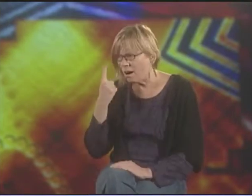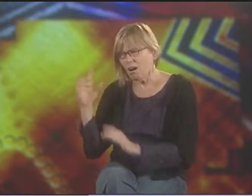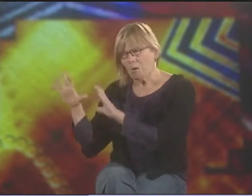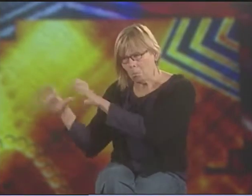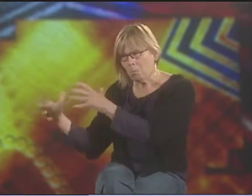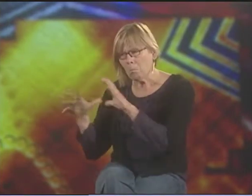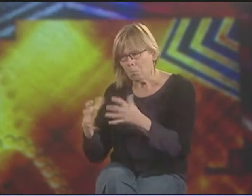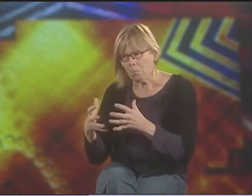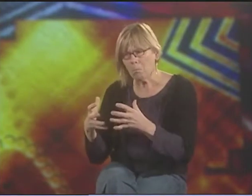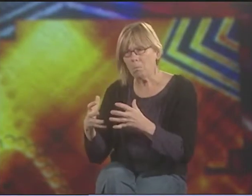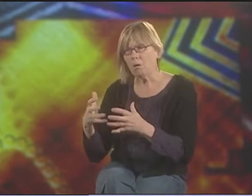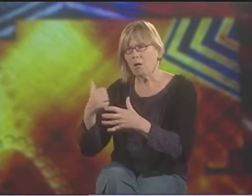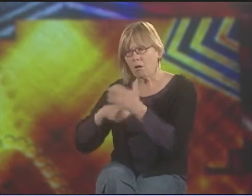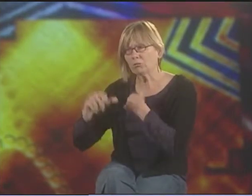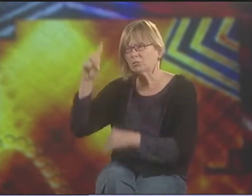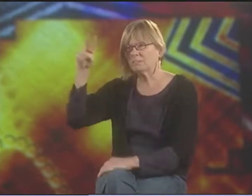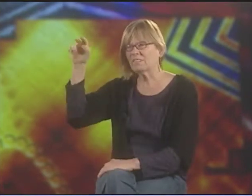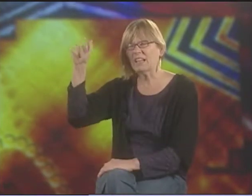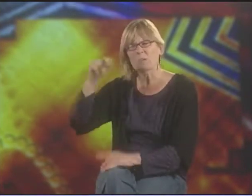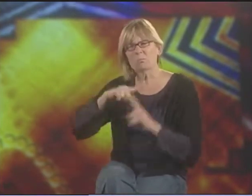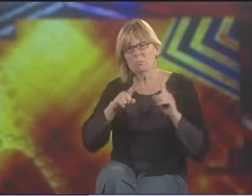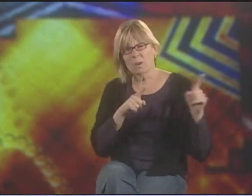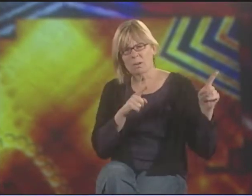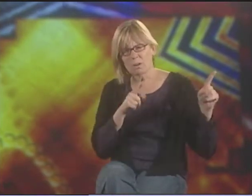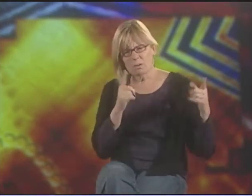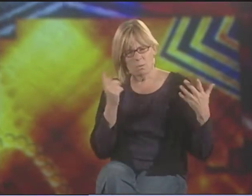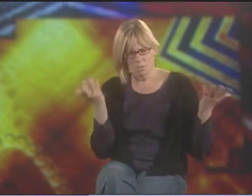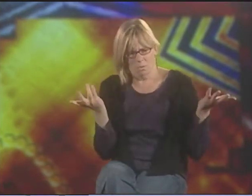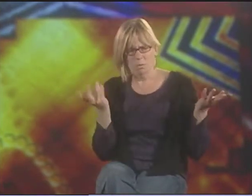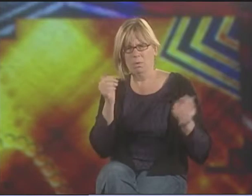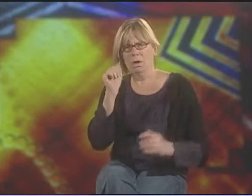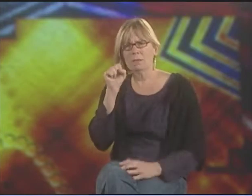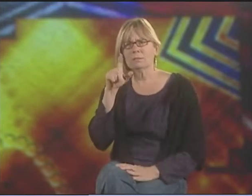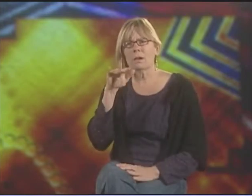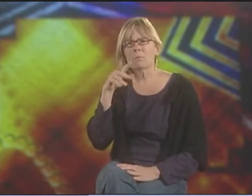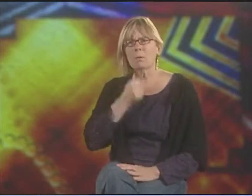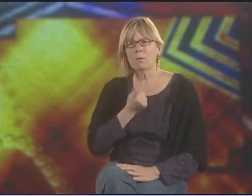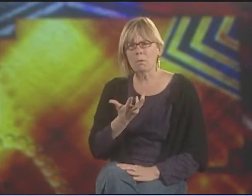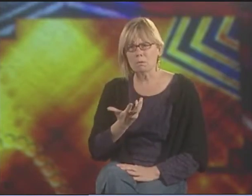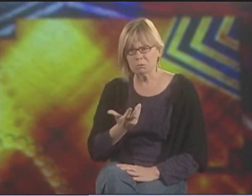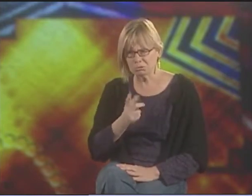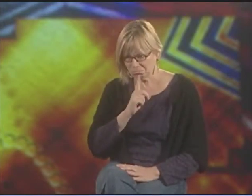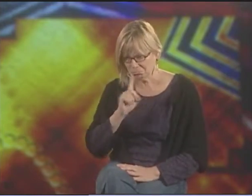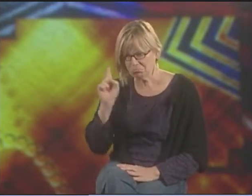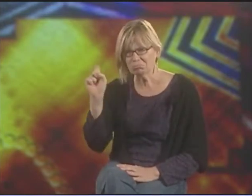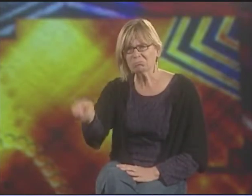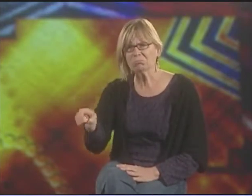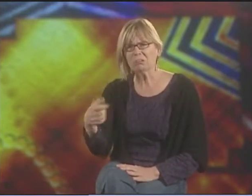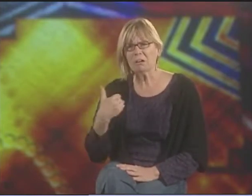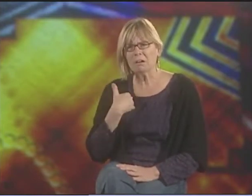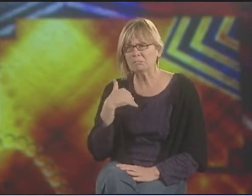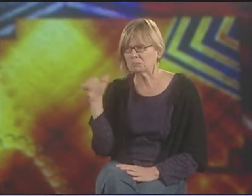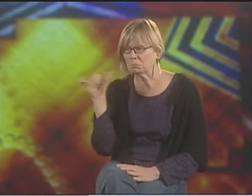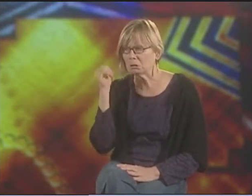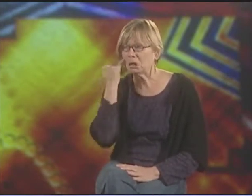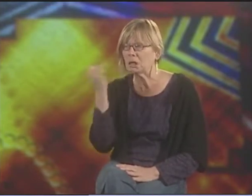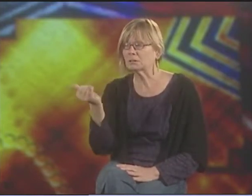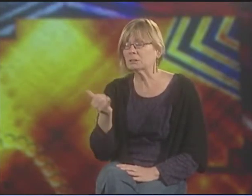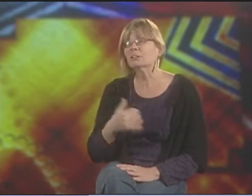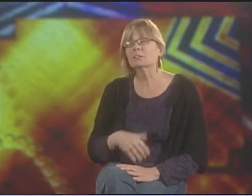SO IT JUST STARTED ME THINKING ABOUT THESE CATEGORIES UNDER DE'VIA ARTWORK, BUT IT JUST SEEMED LIKE IT MIGHT APPLY TO ASL POETRY, TOO.